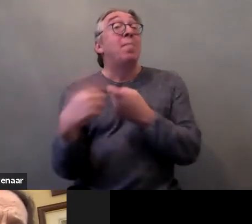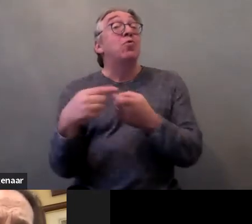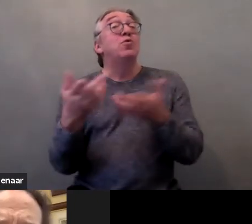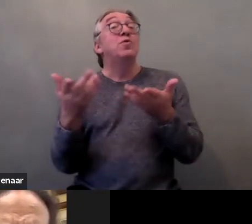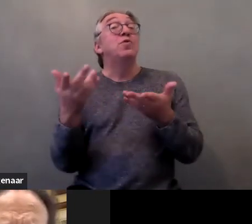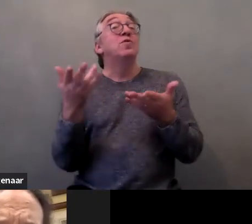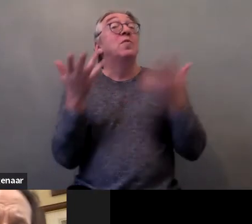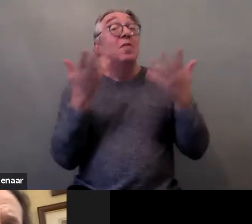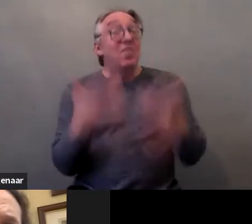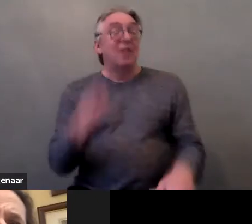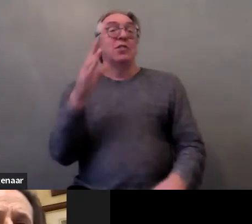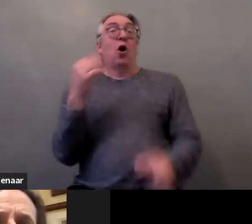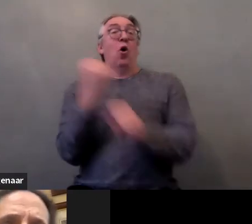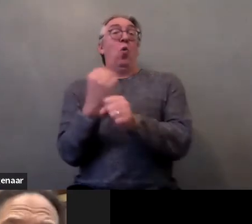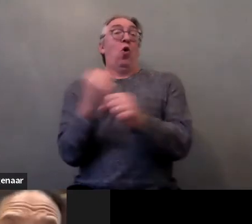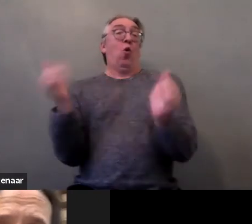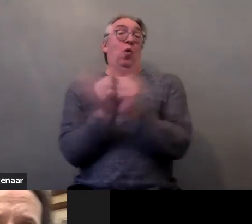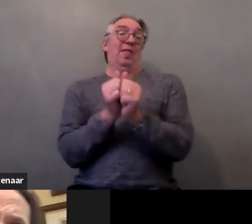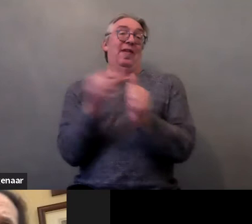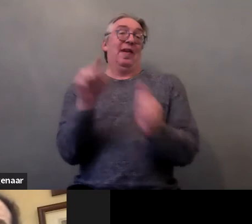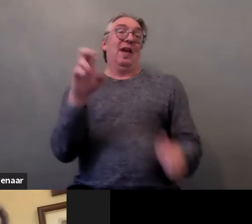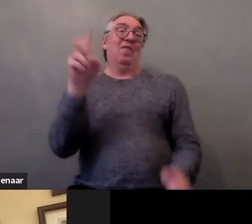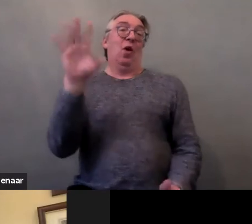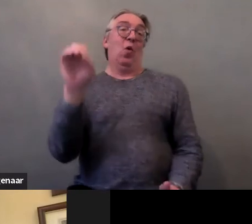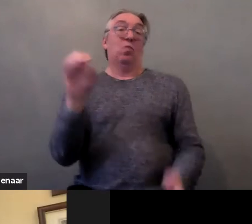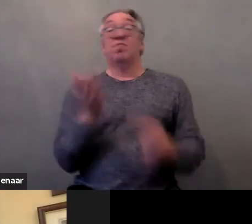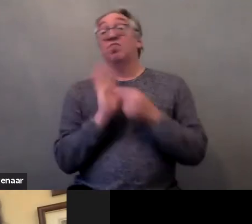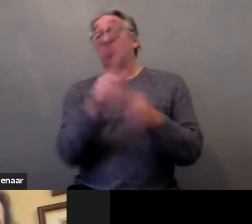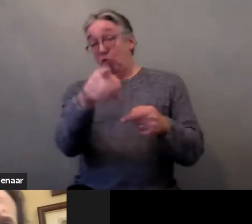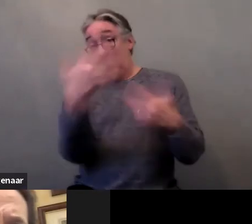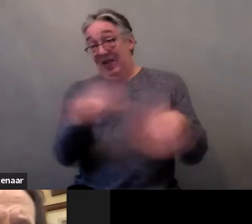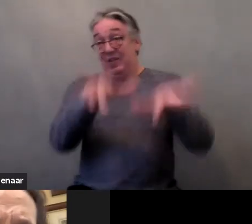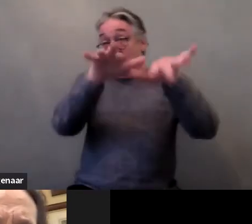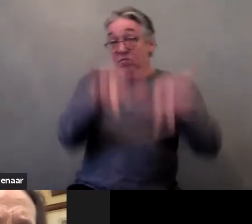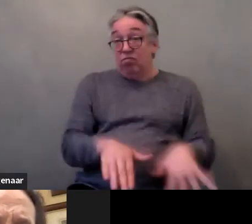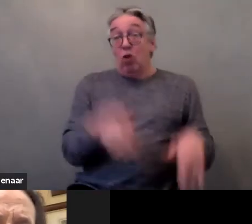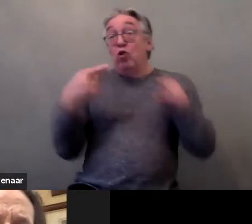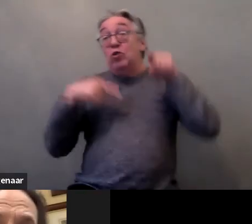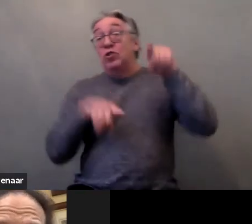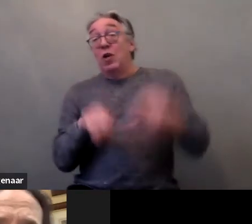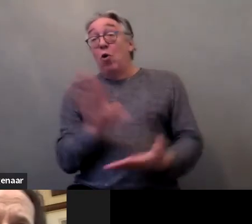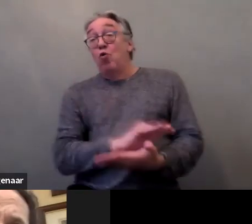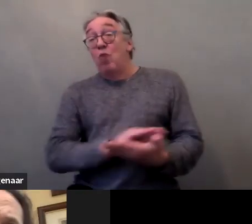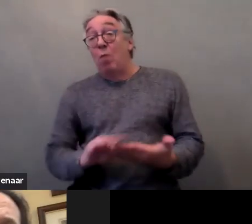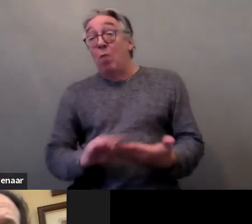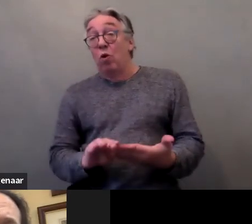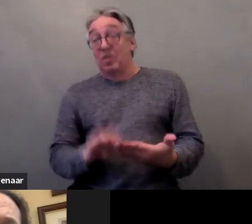with GREVIO preparing Shadow Report about the situation of women with disabilities in their own countries